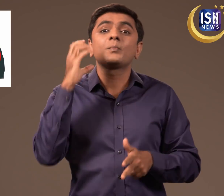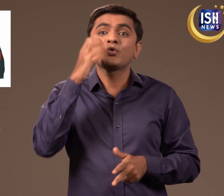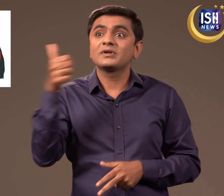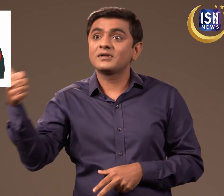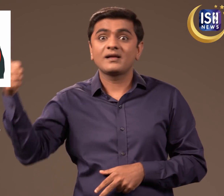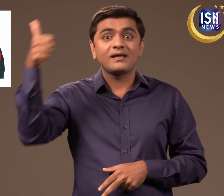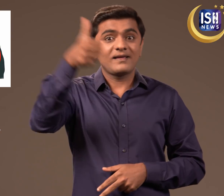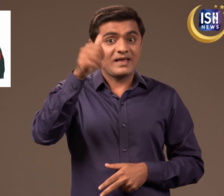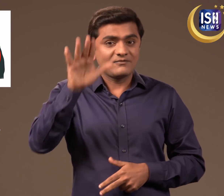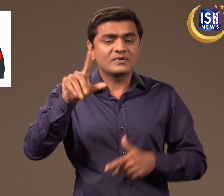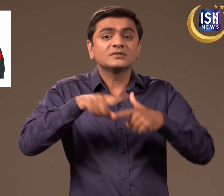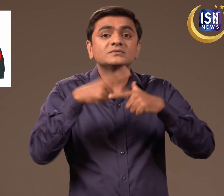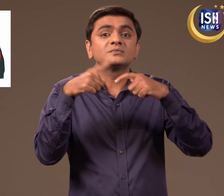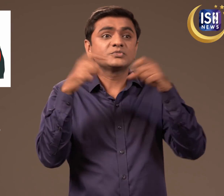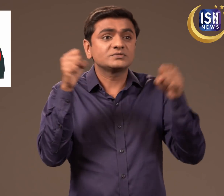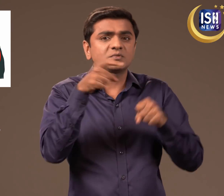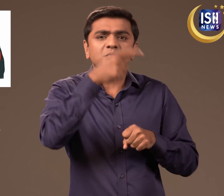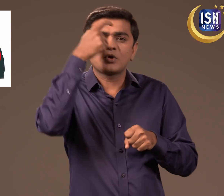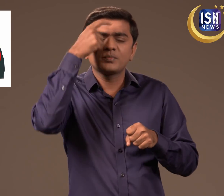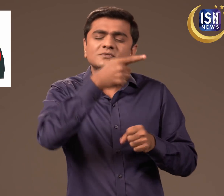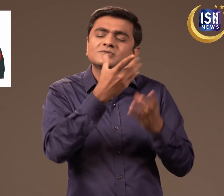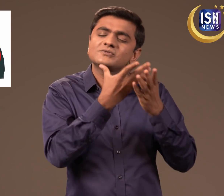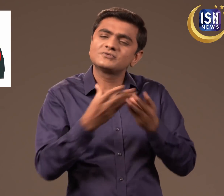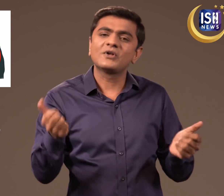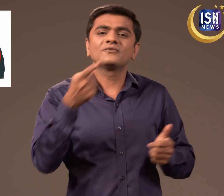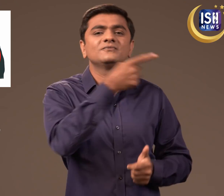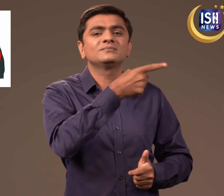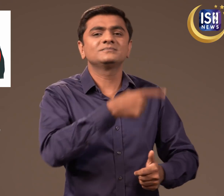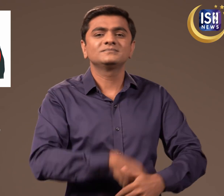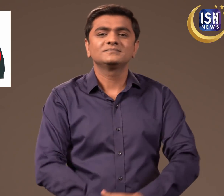now that Narendra Modi has come to power, he will solve the problem of J&K.